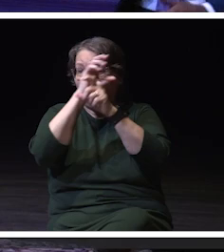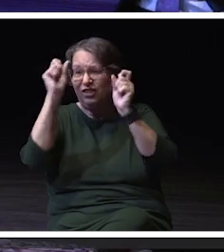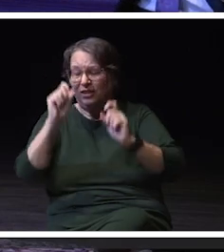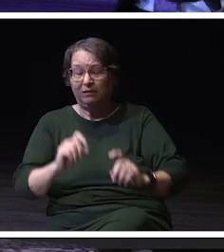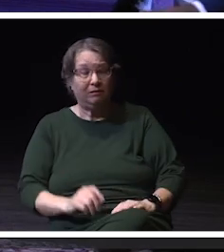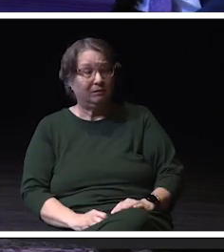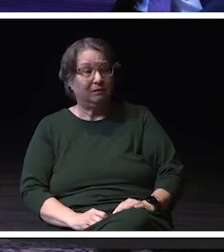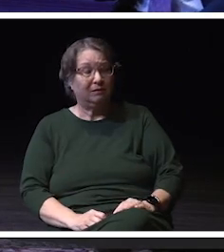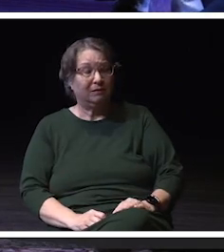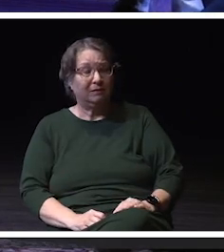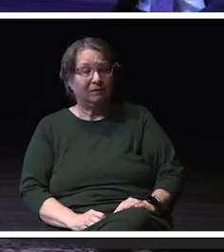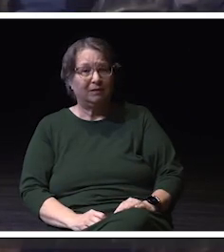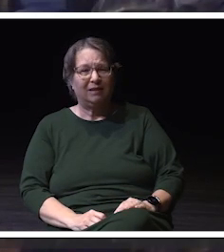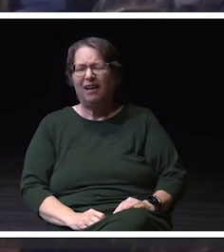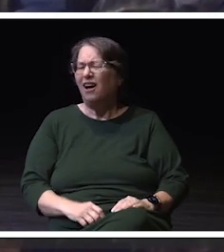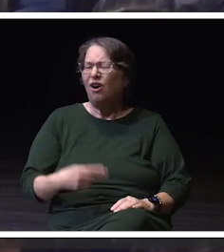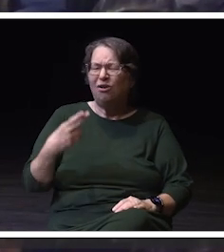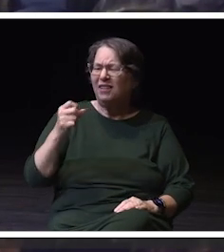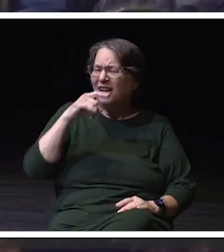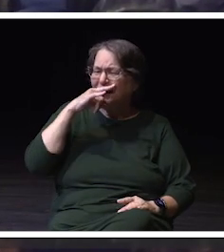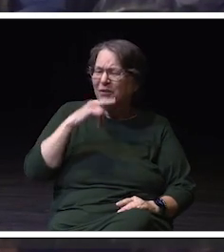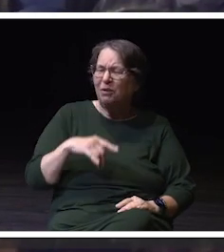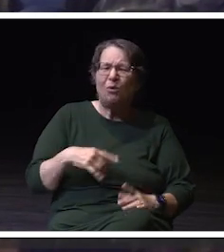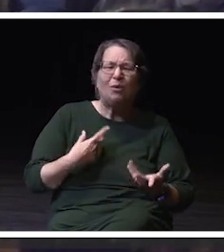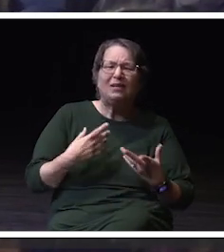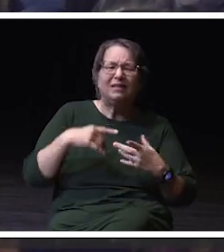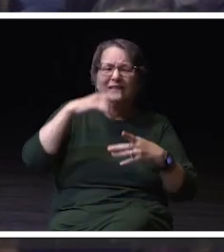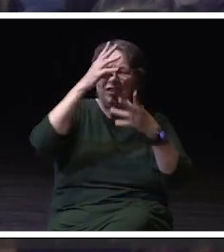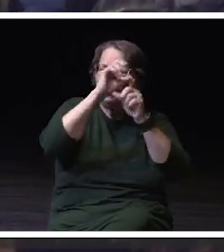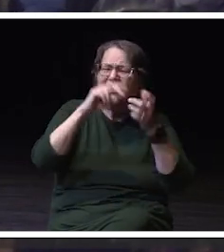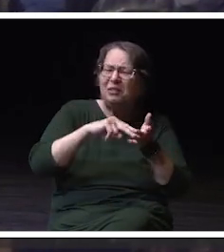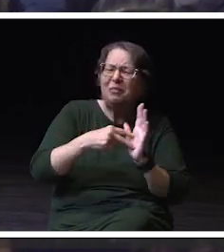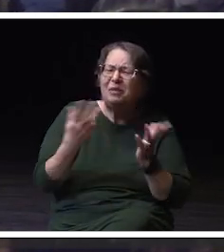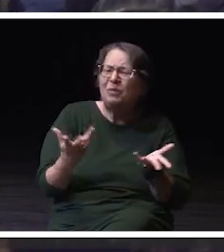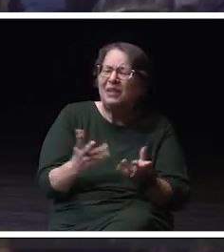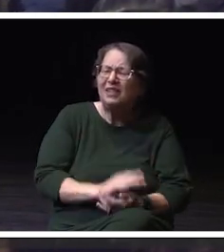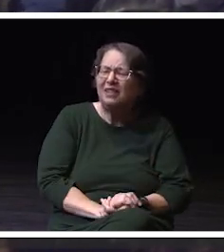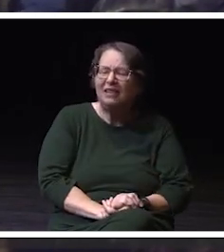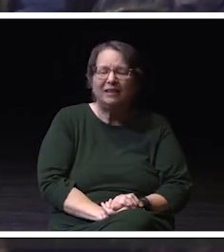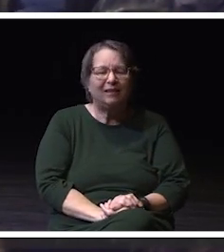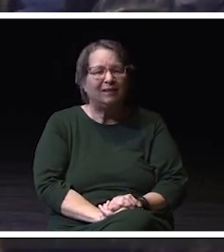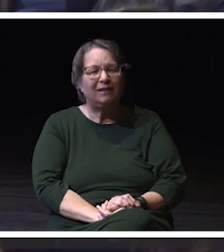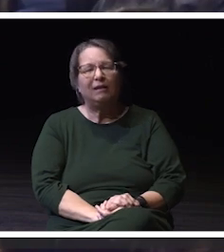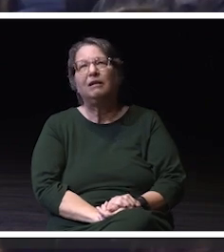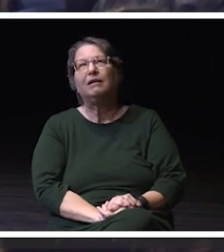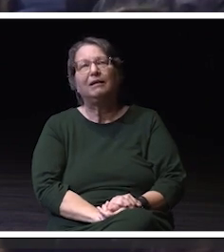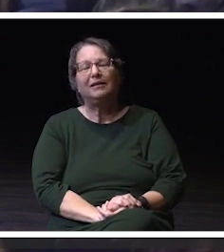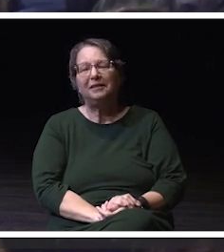He's a high school kid. He's like, what's a chancellor? I'm like, the president, like,